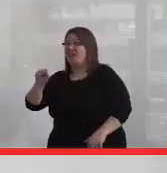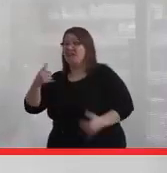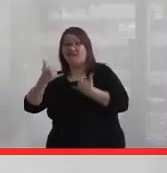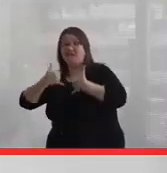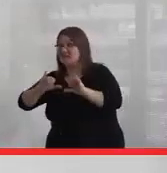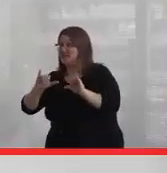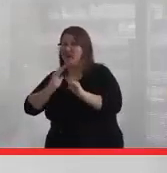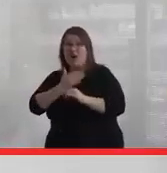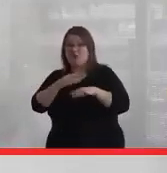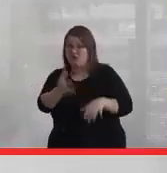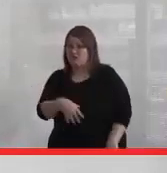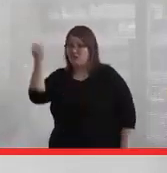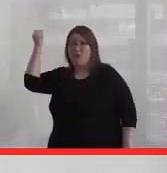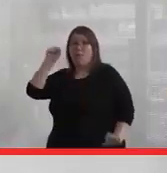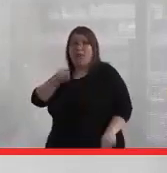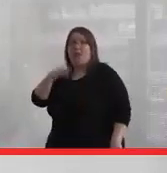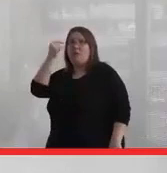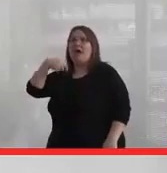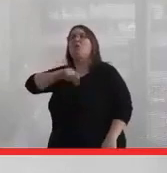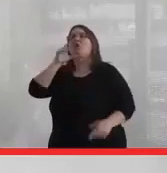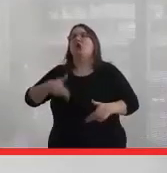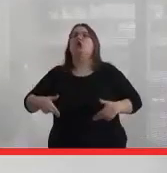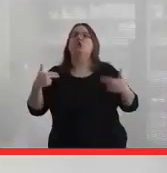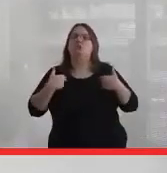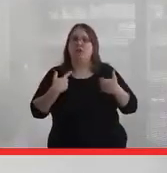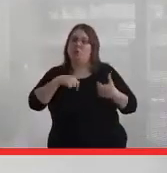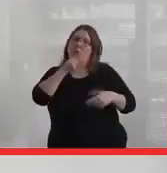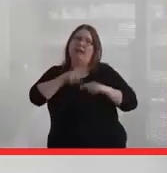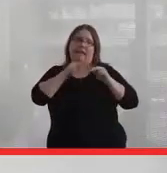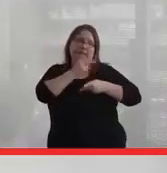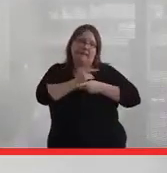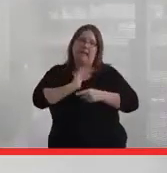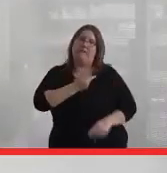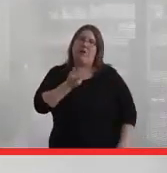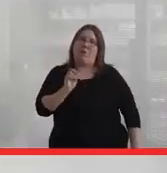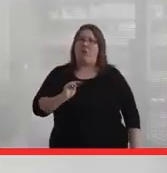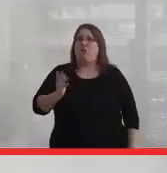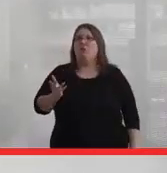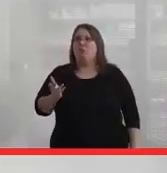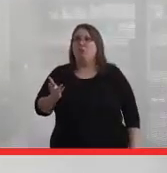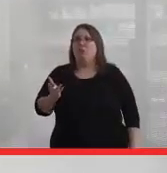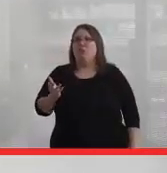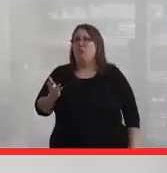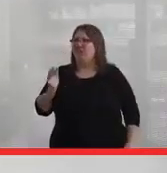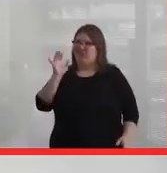can take our children because we're not human beings, we don't know how to look after our own, all of that.